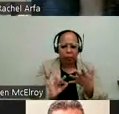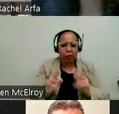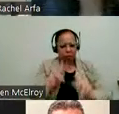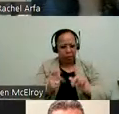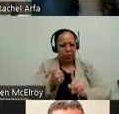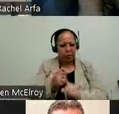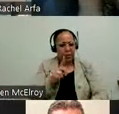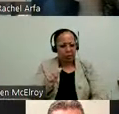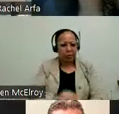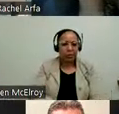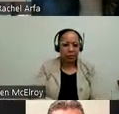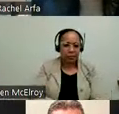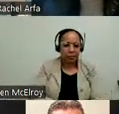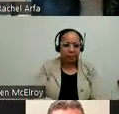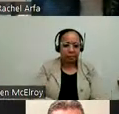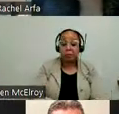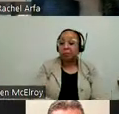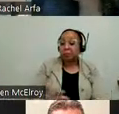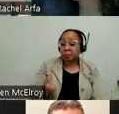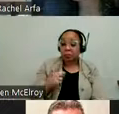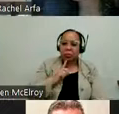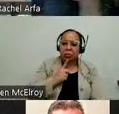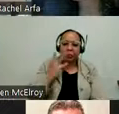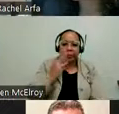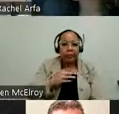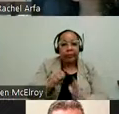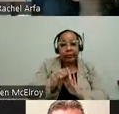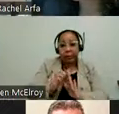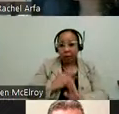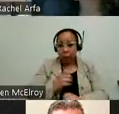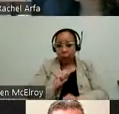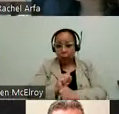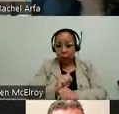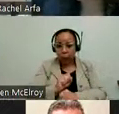So an example of our work is we